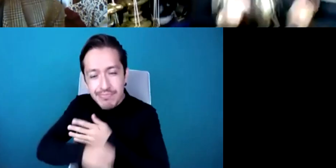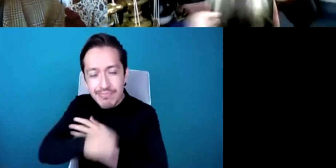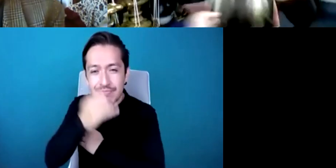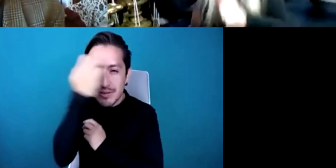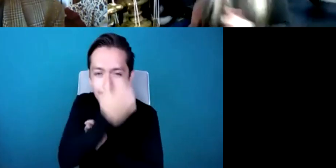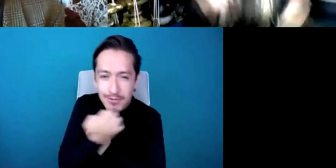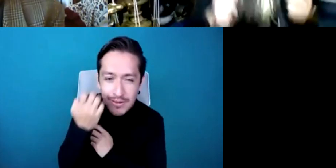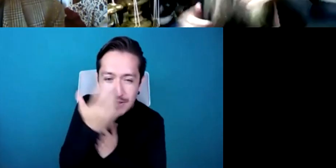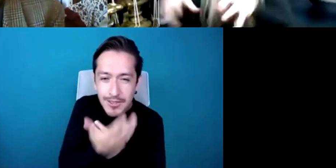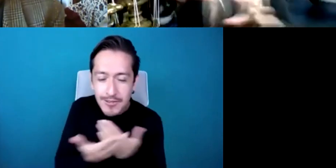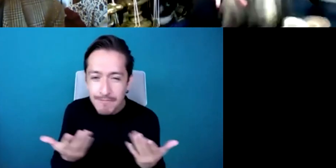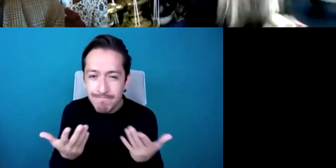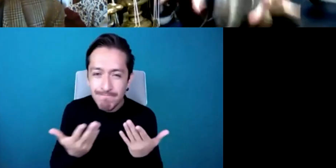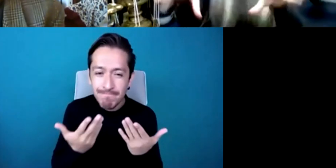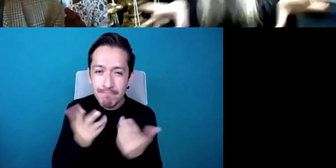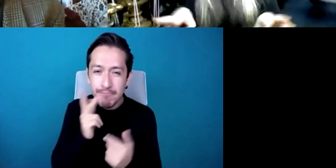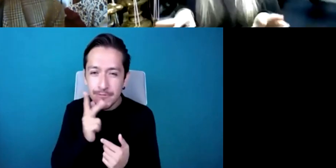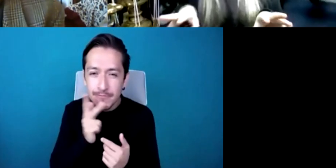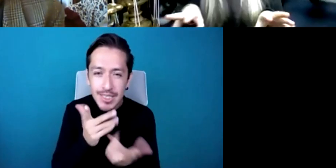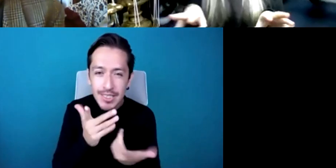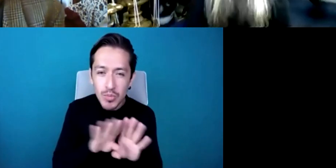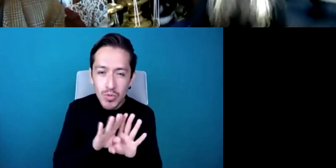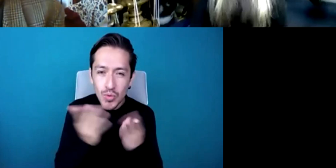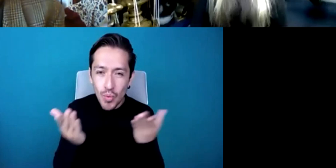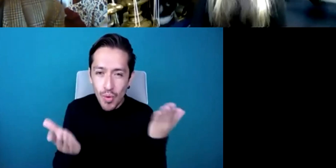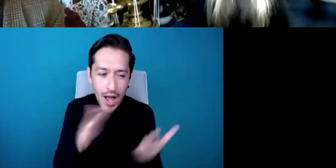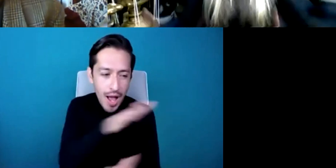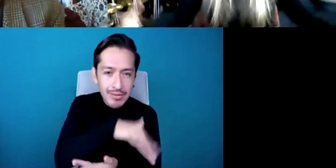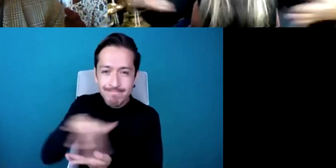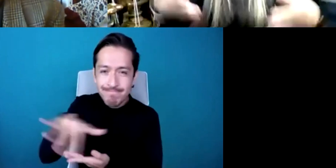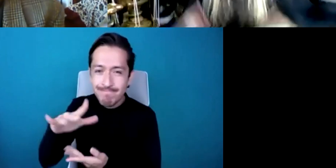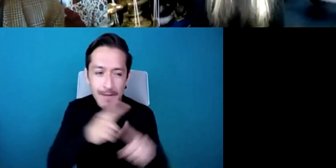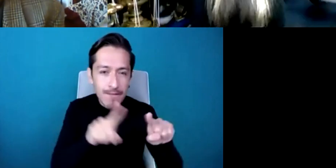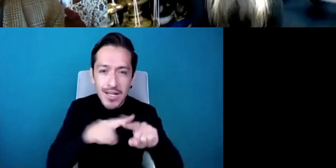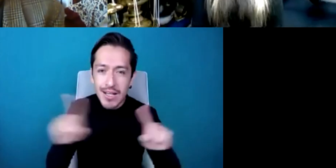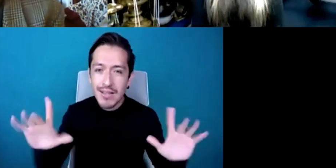departments of your school and the learning together in order to engage with our young people.